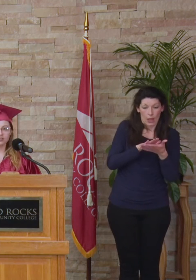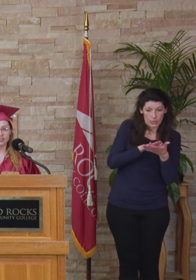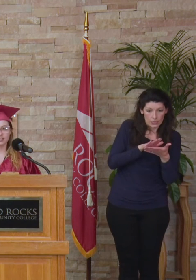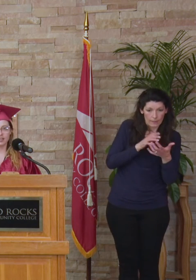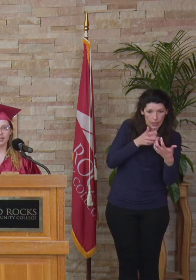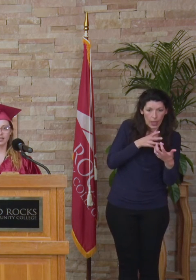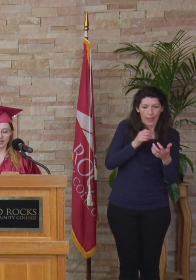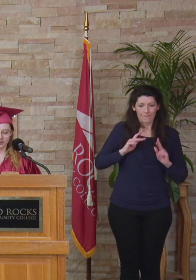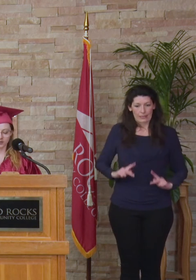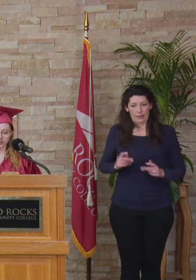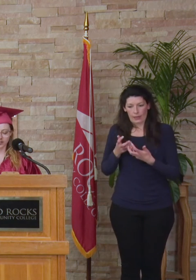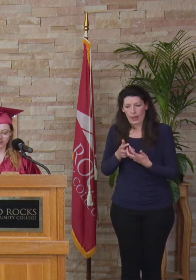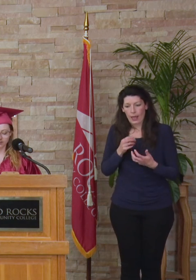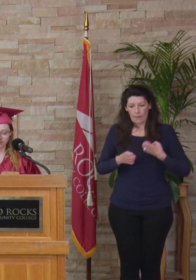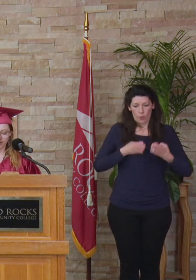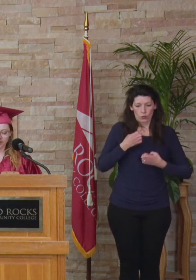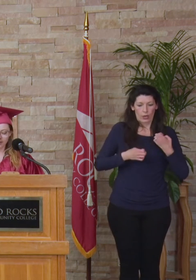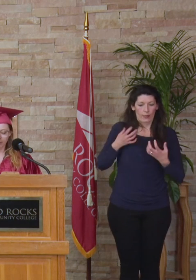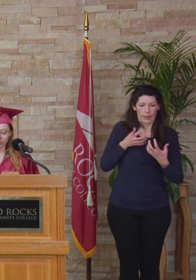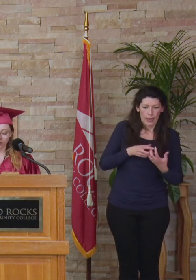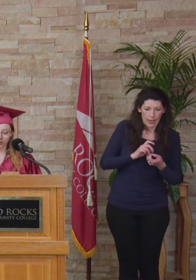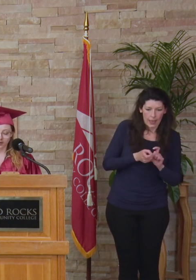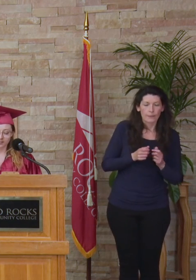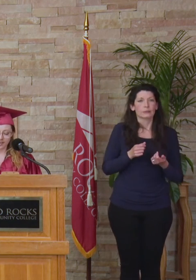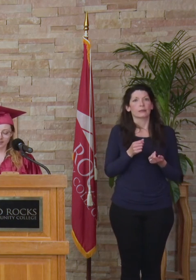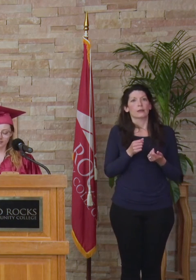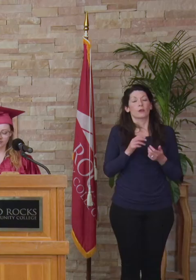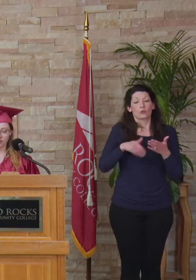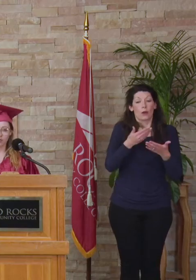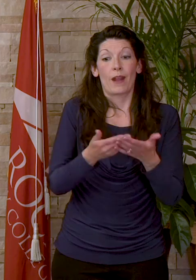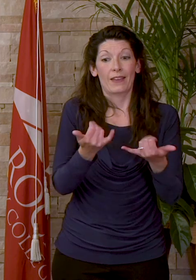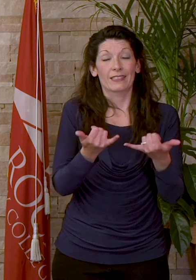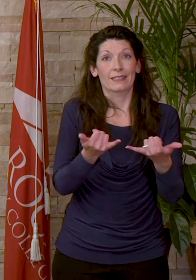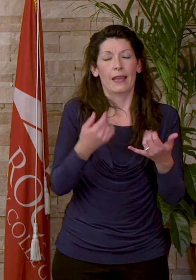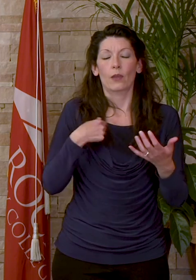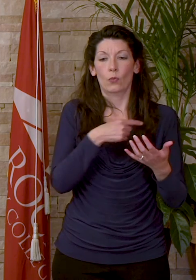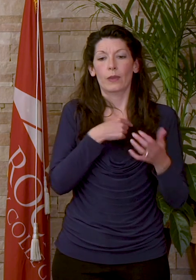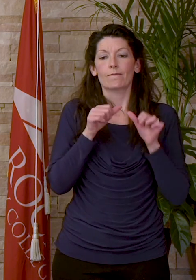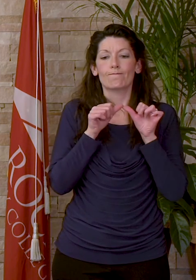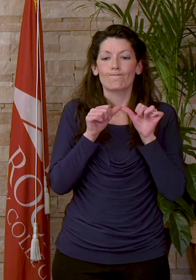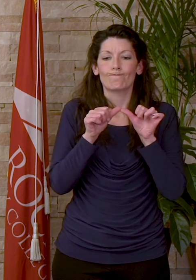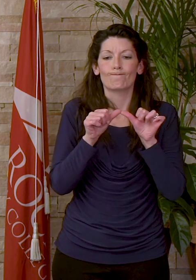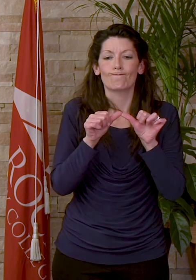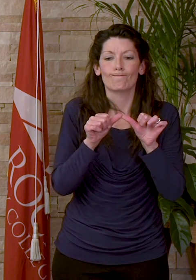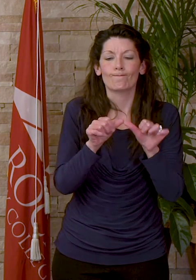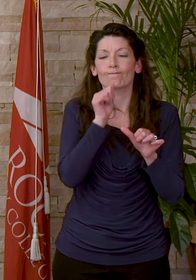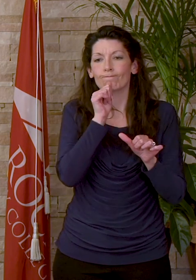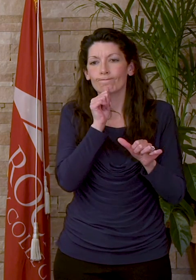physically and emotionally. To get to where we are today, we have persevered